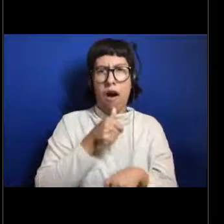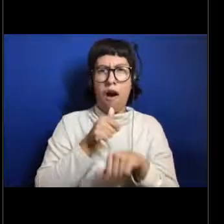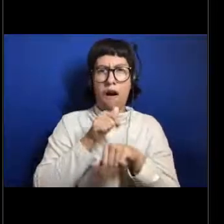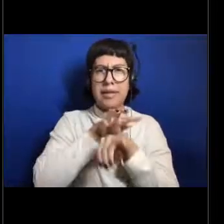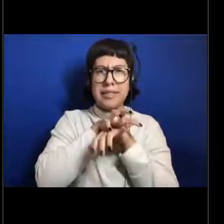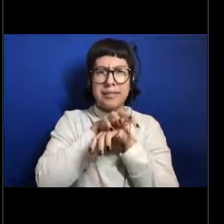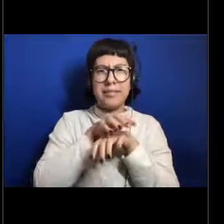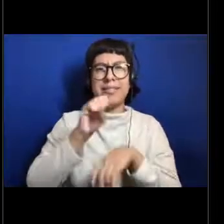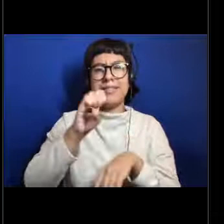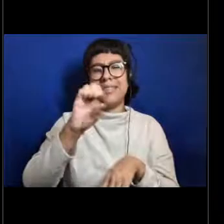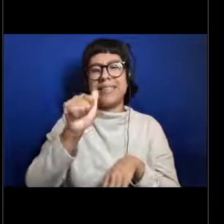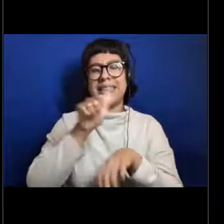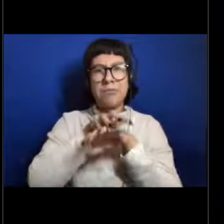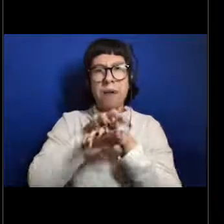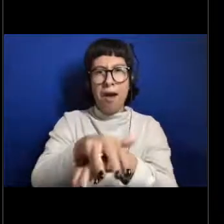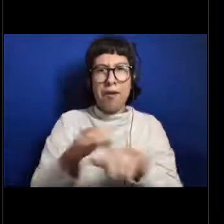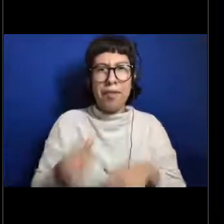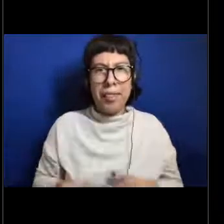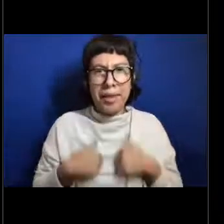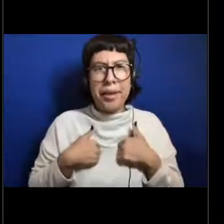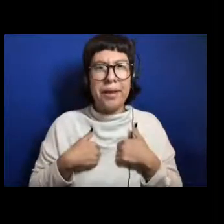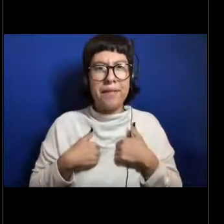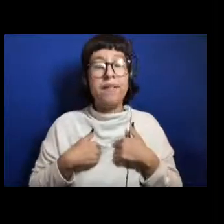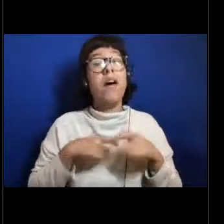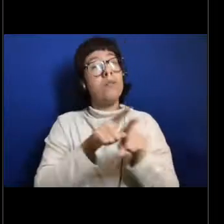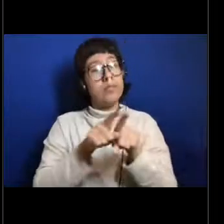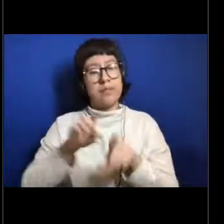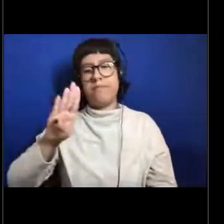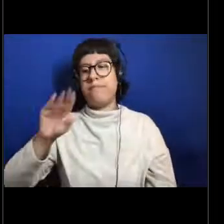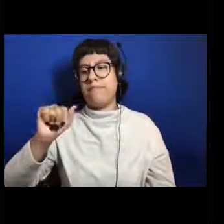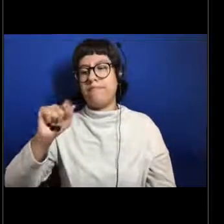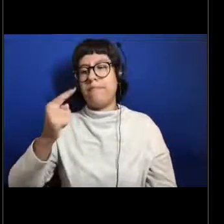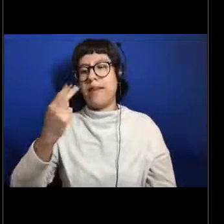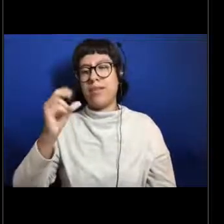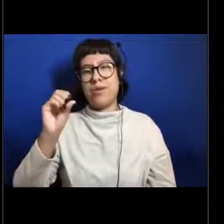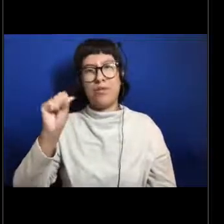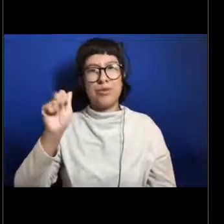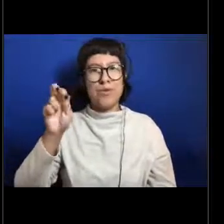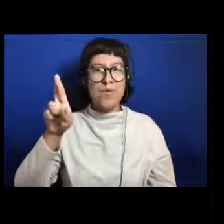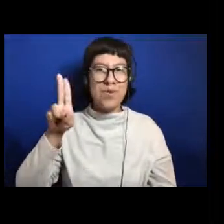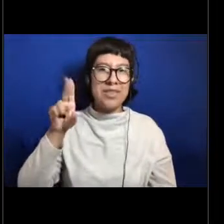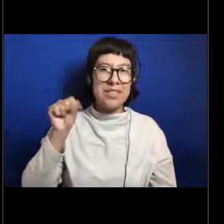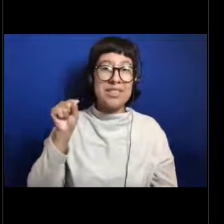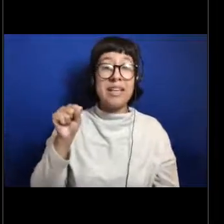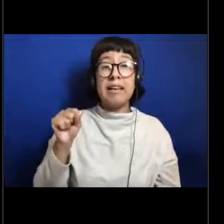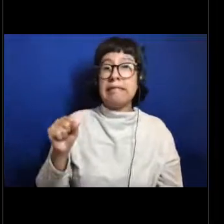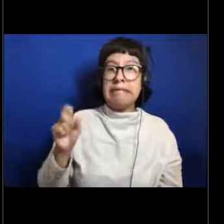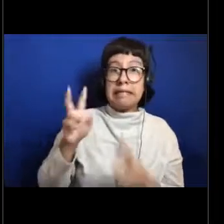and Paul has the same question about the bathysaurus. I don't actually know for either of them.